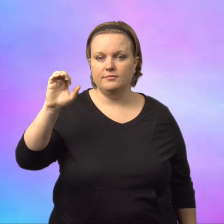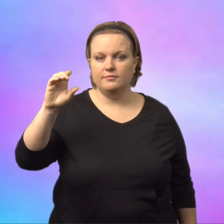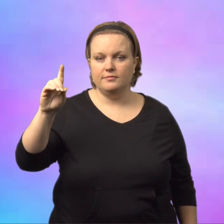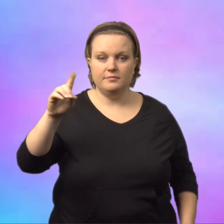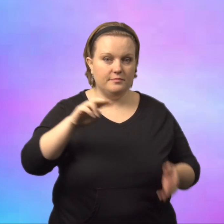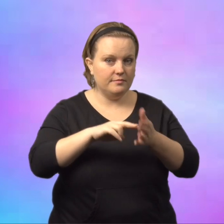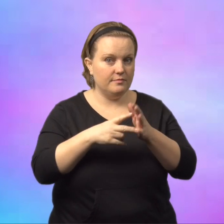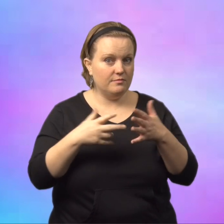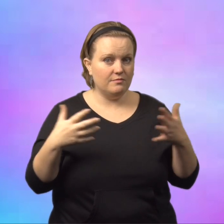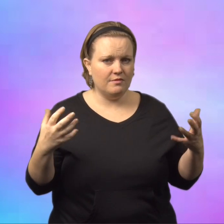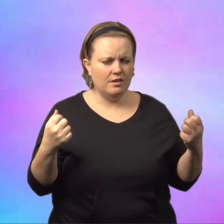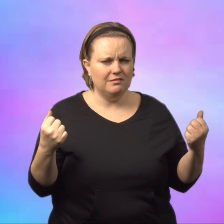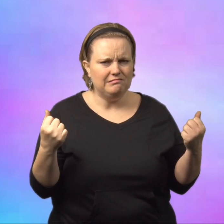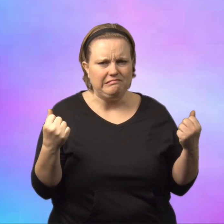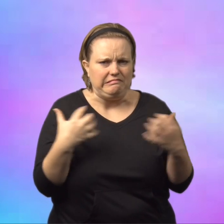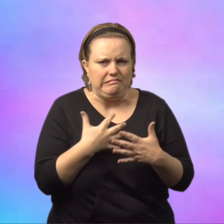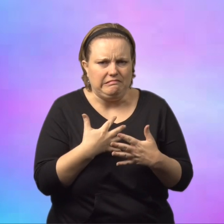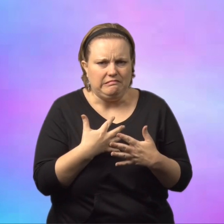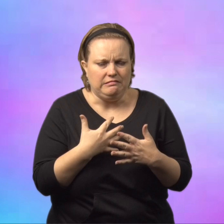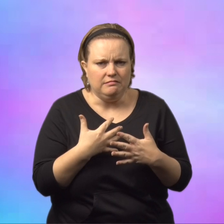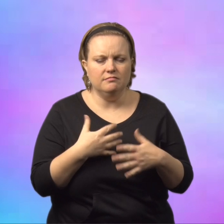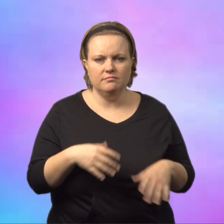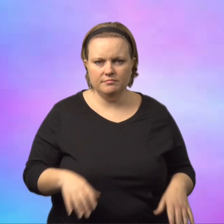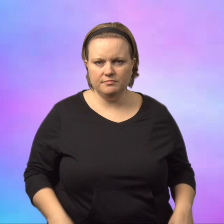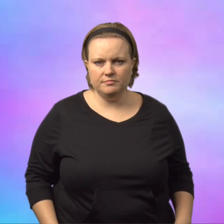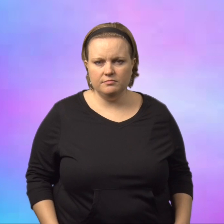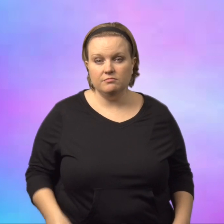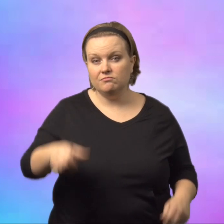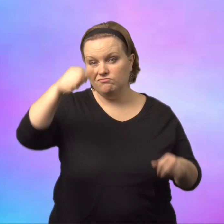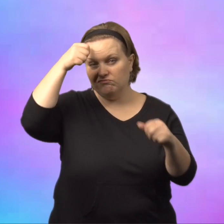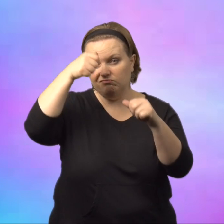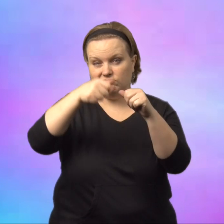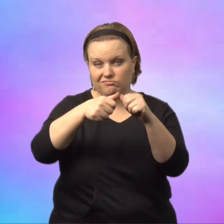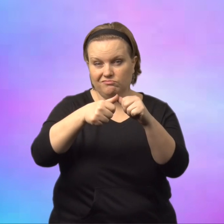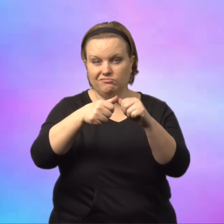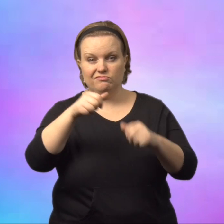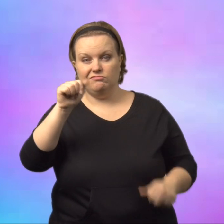Terrified. Terrified means to be extremely scared.